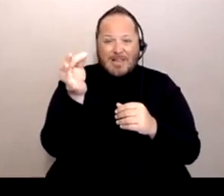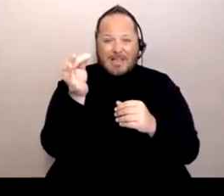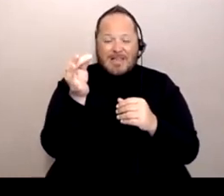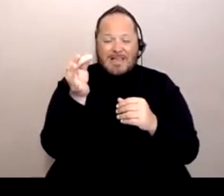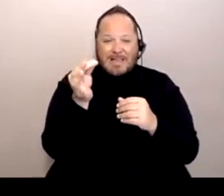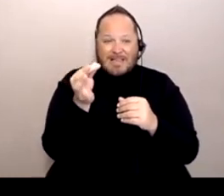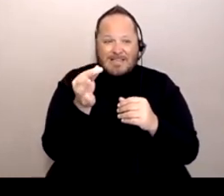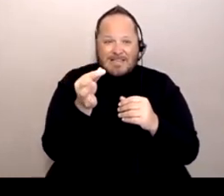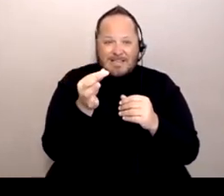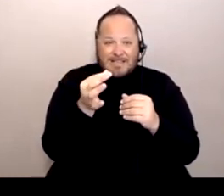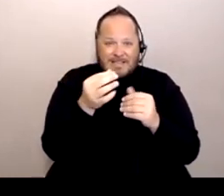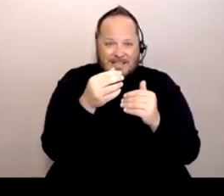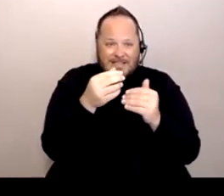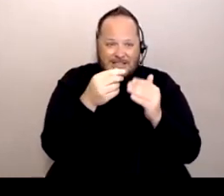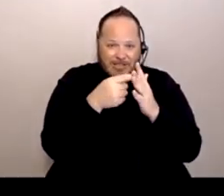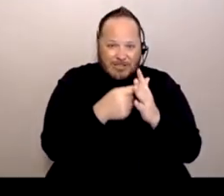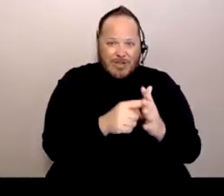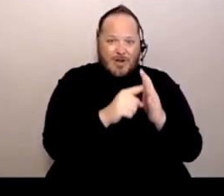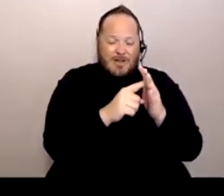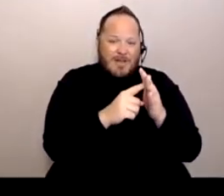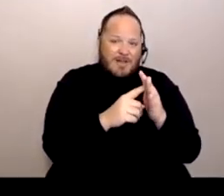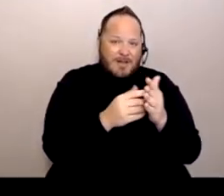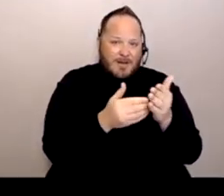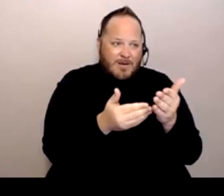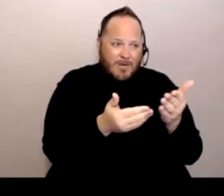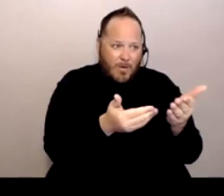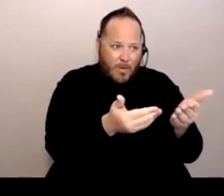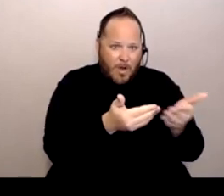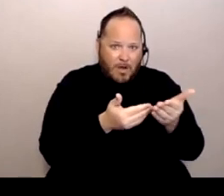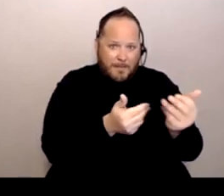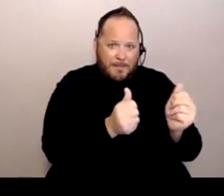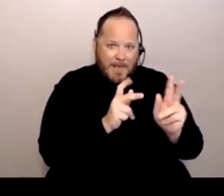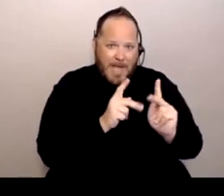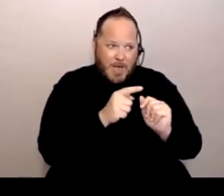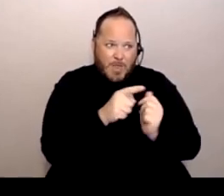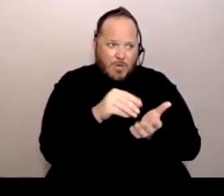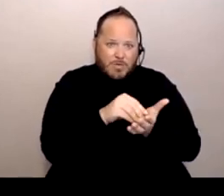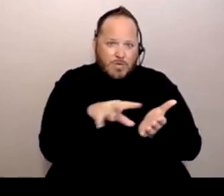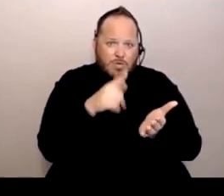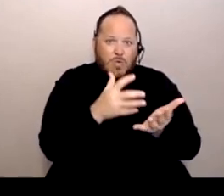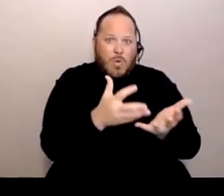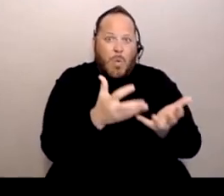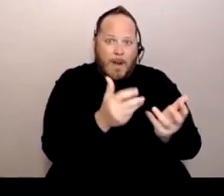the students that wanted to come back because we sent out a survey asking